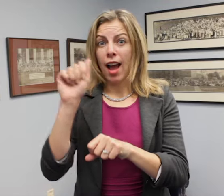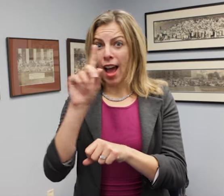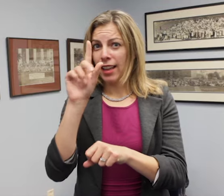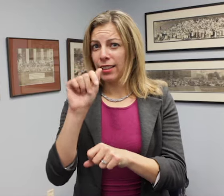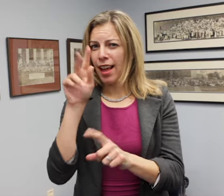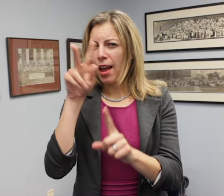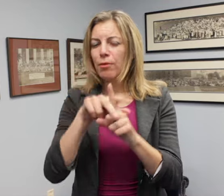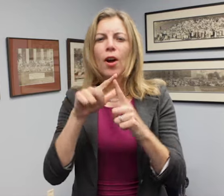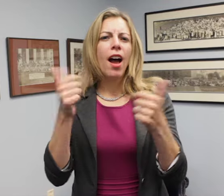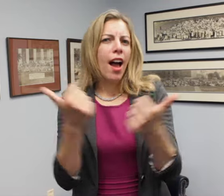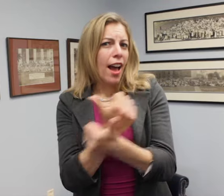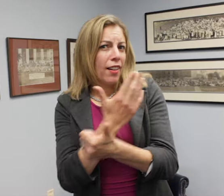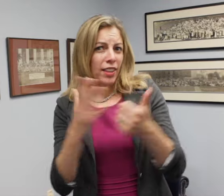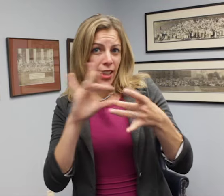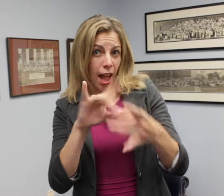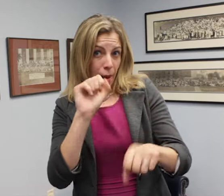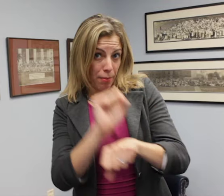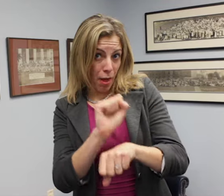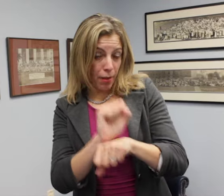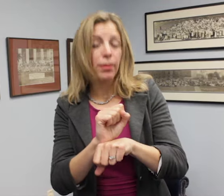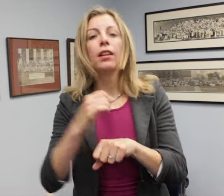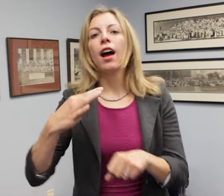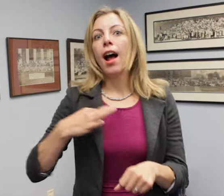The scope of Title I is broad, protecting your rights as an employee in all stages of employment